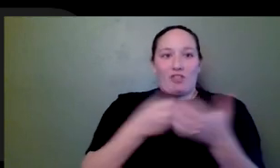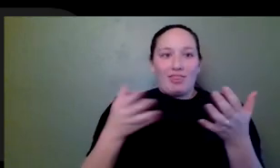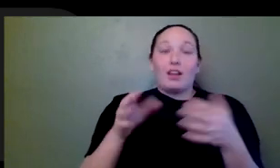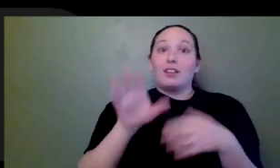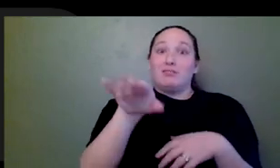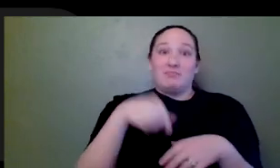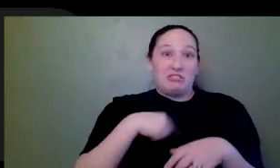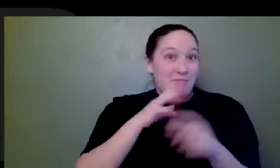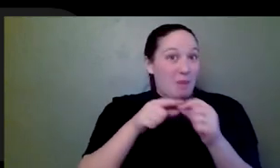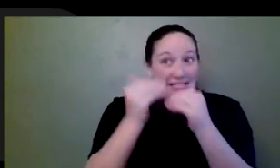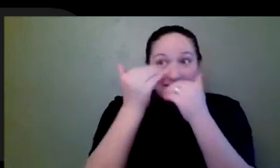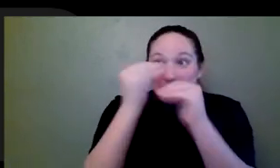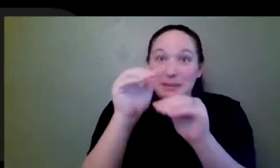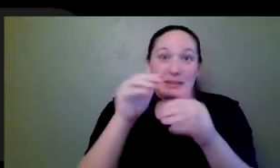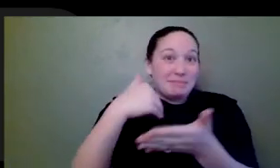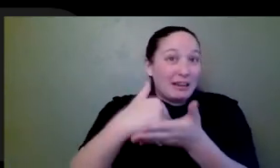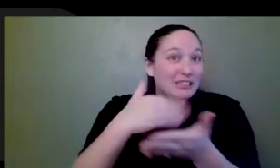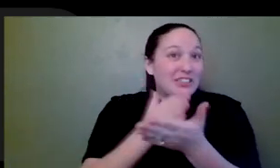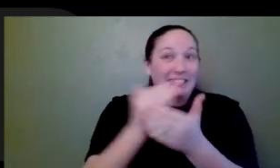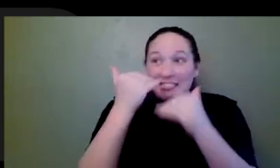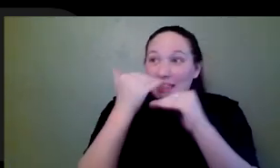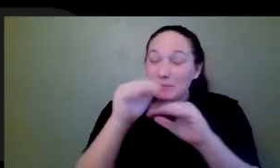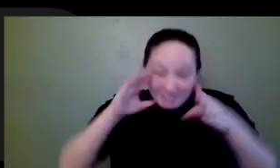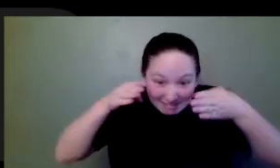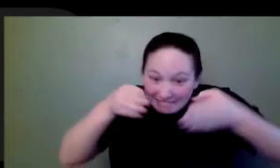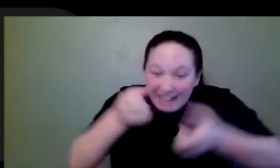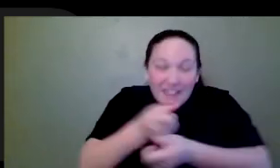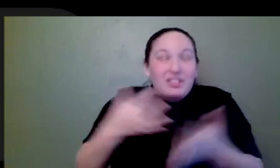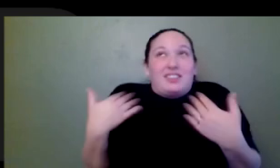limited scope, limited everything, like that's where we were on this project, like we didn't we